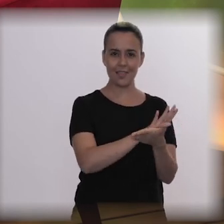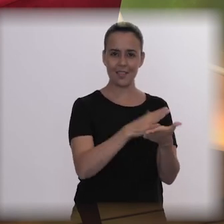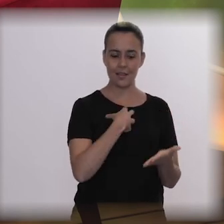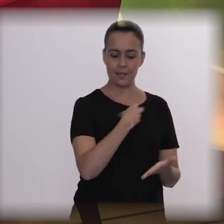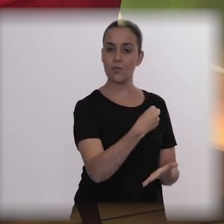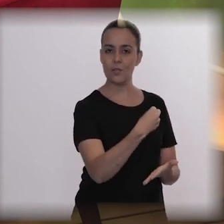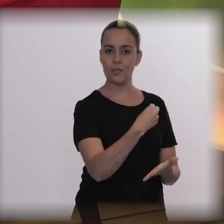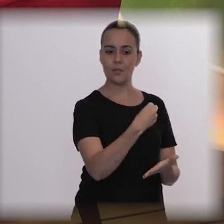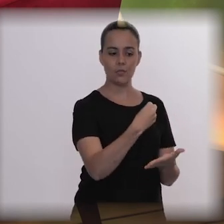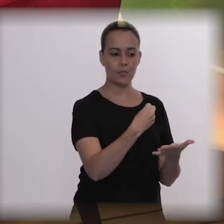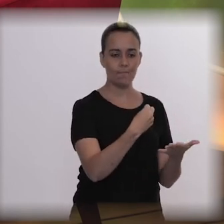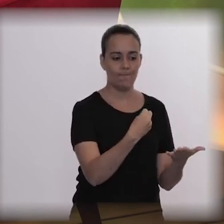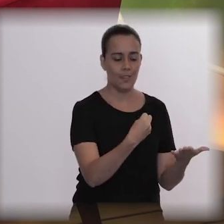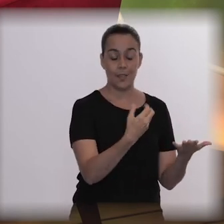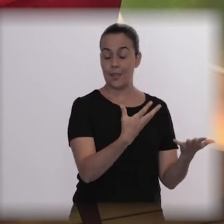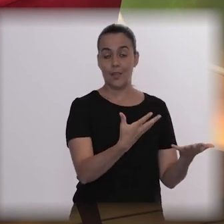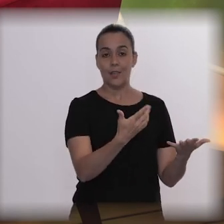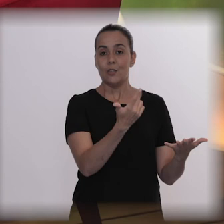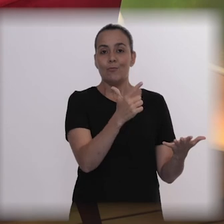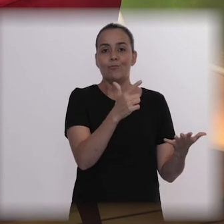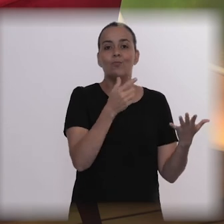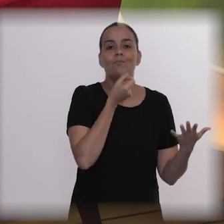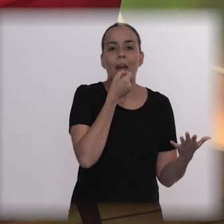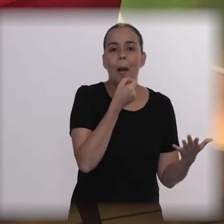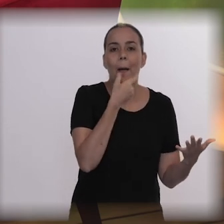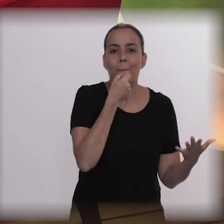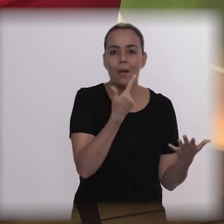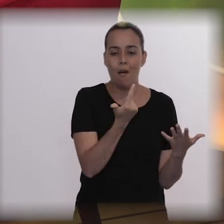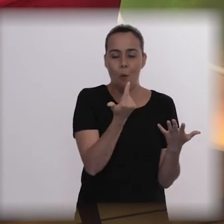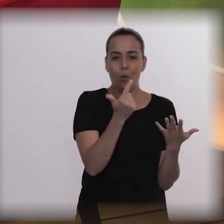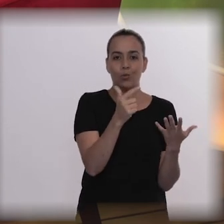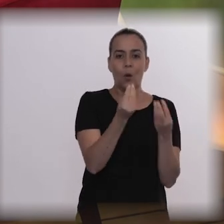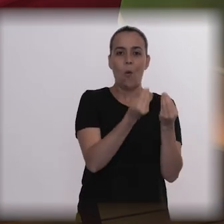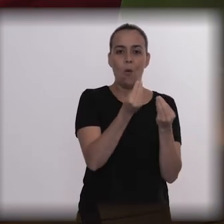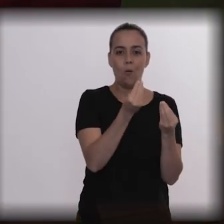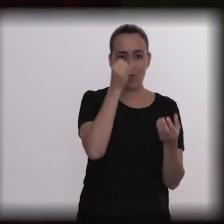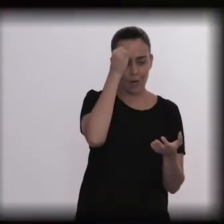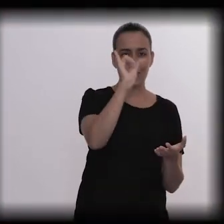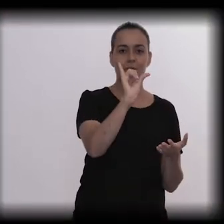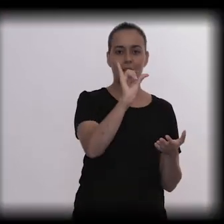Suicide is a human fact, it is so human that humans would have to be dehumanized to stop committing suicide.